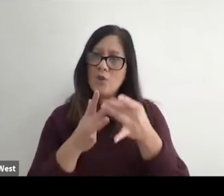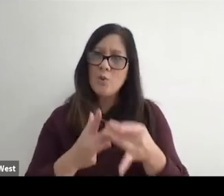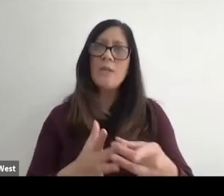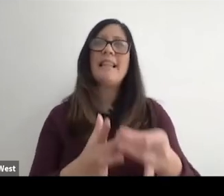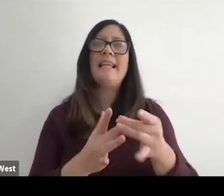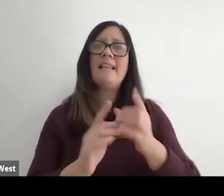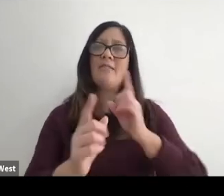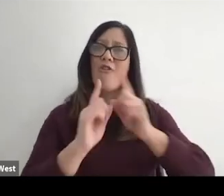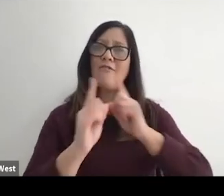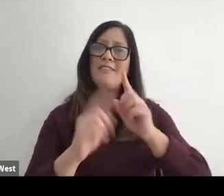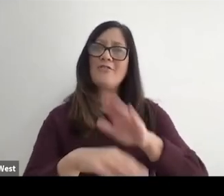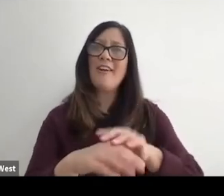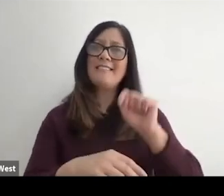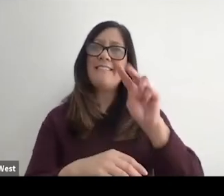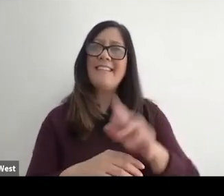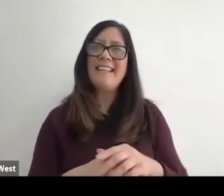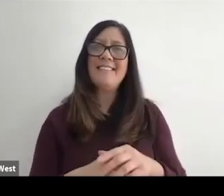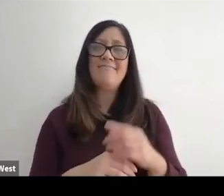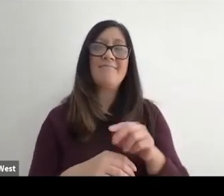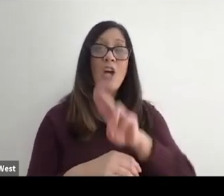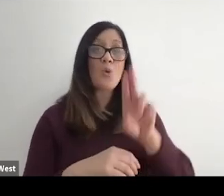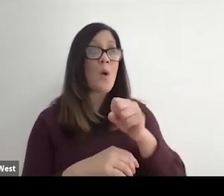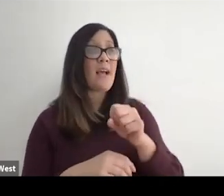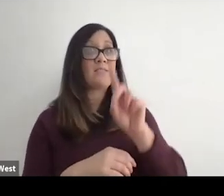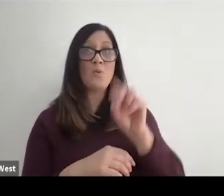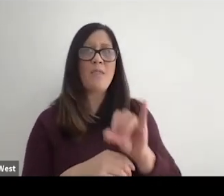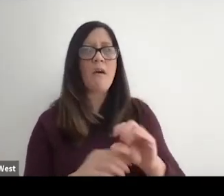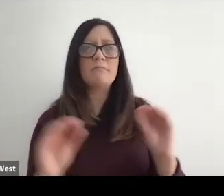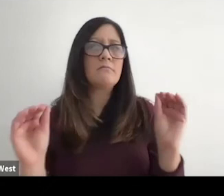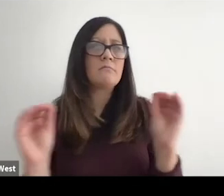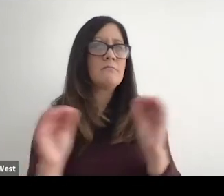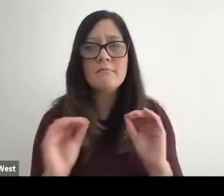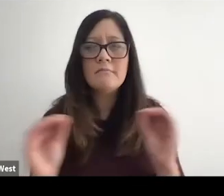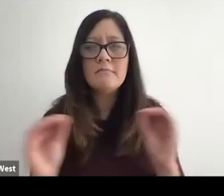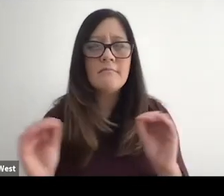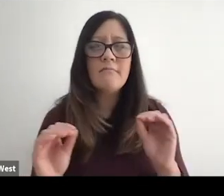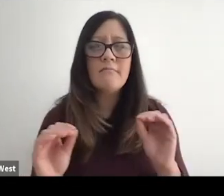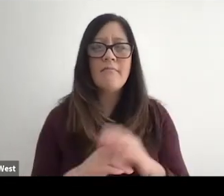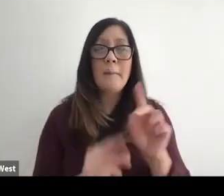shows to lead the conversation. And we don't do that here in the United States, we don't have that.